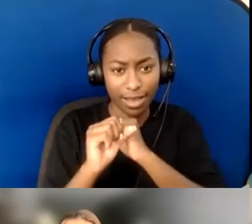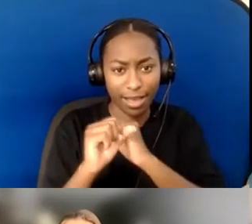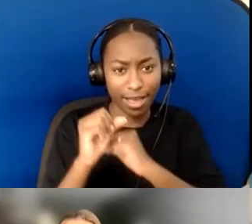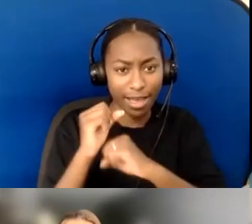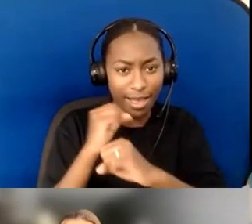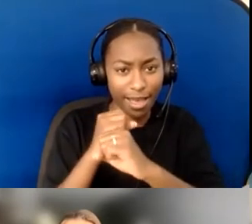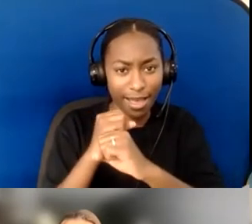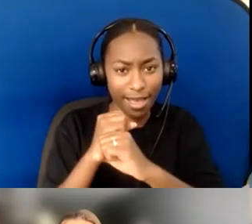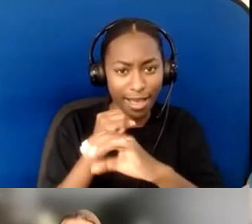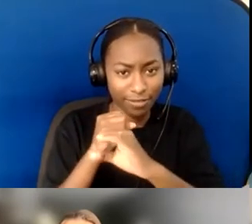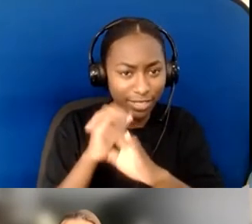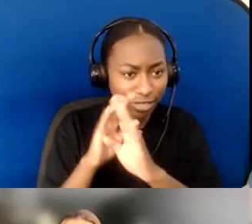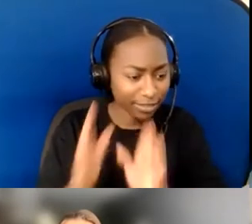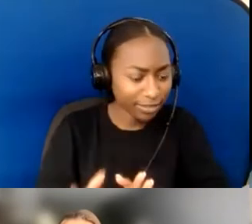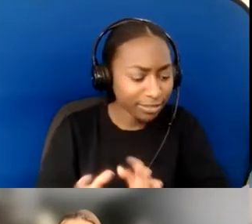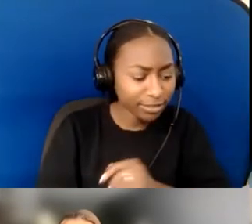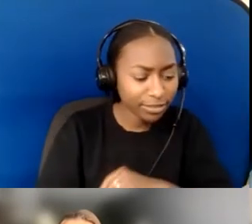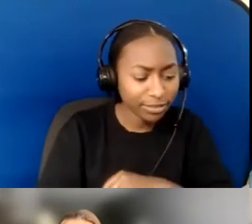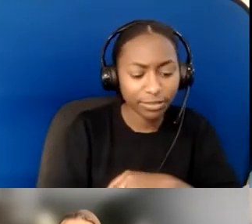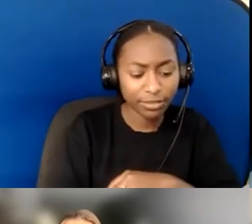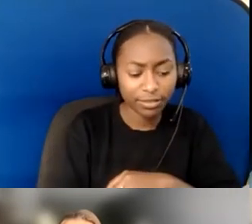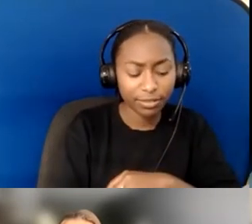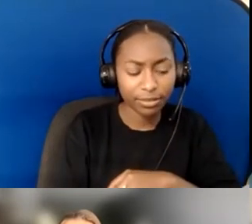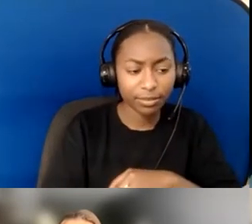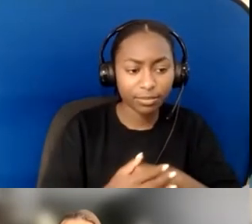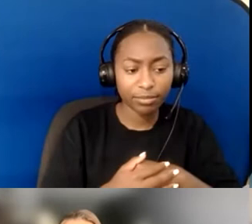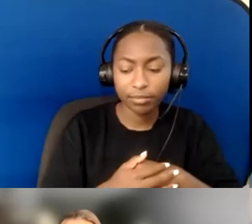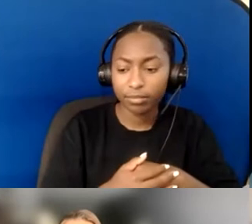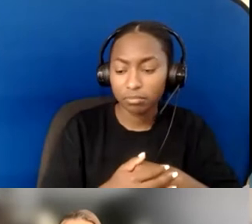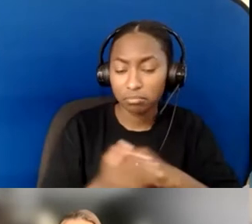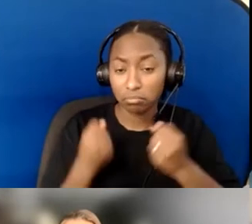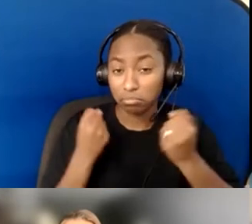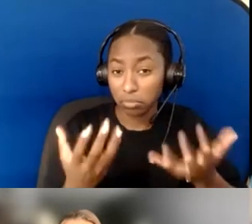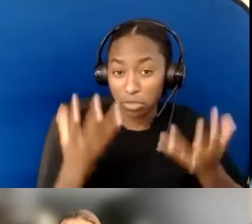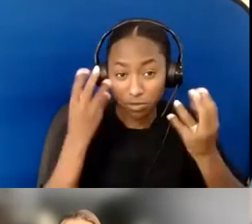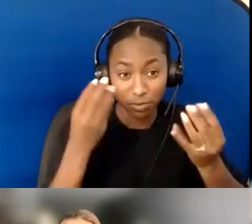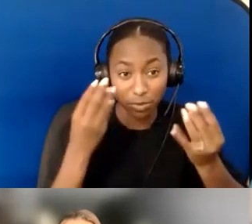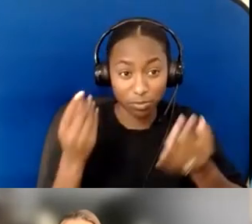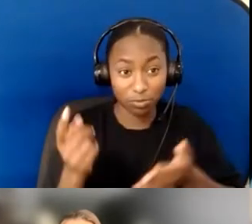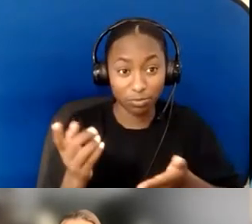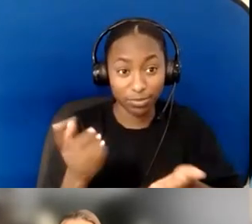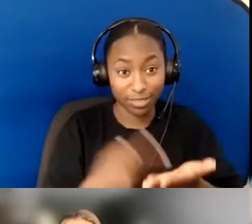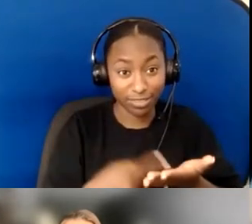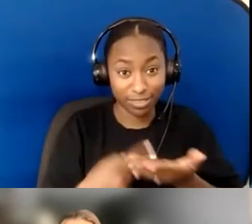and if you were talking to someone who was feeling overwhelmed about their first day